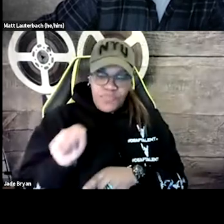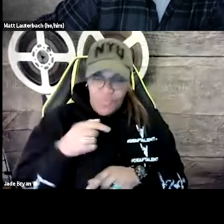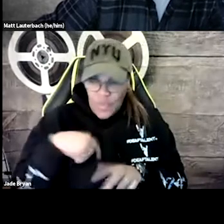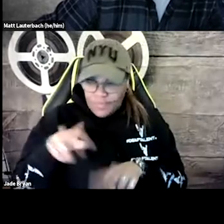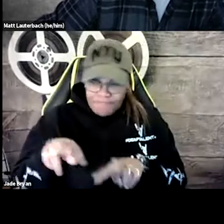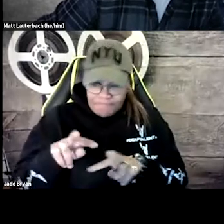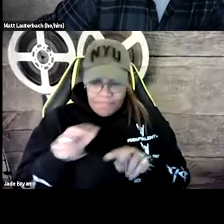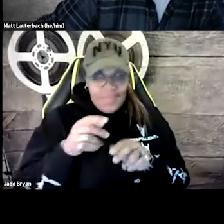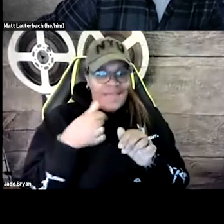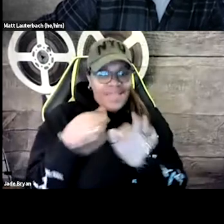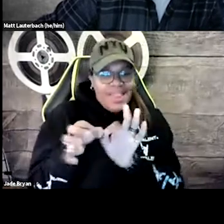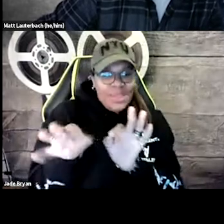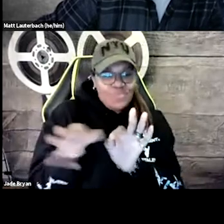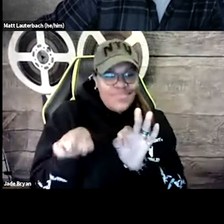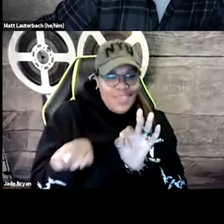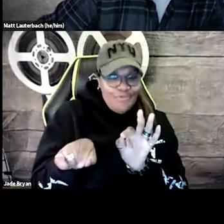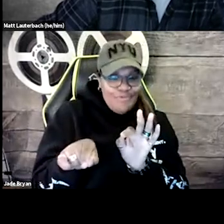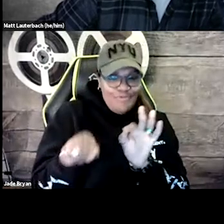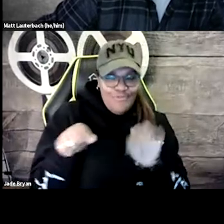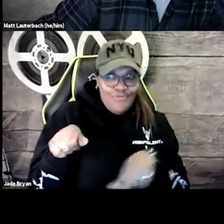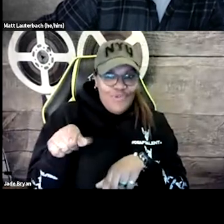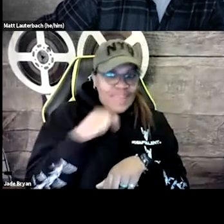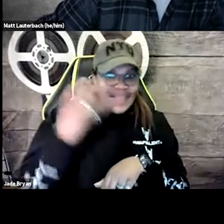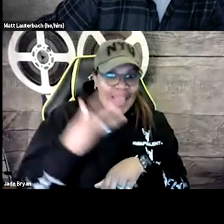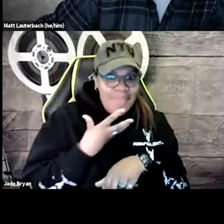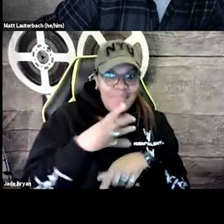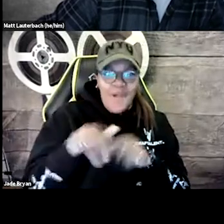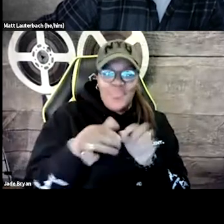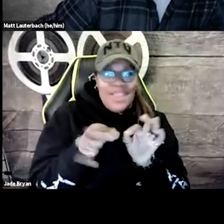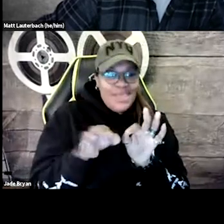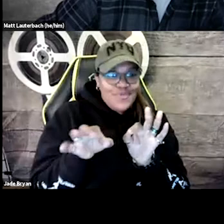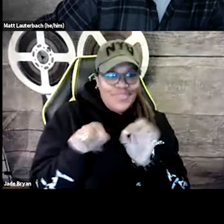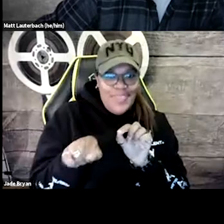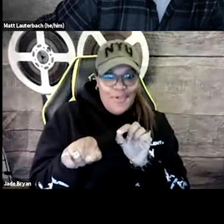But back to the point is that we have the lyrics included,